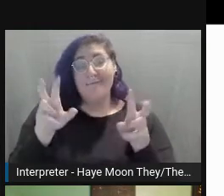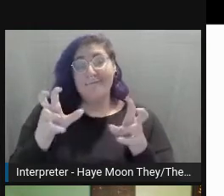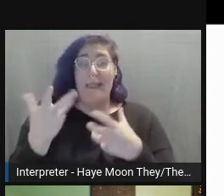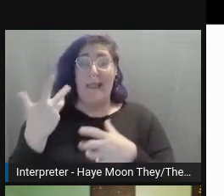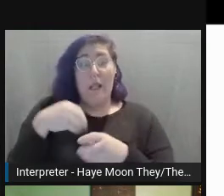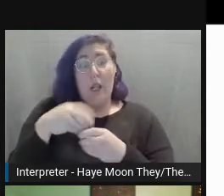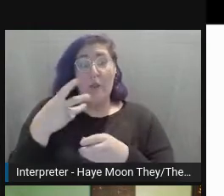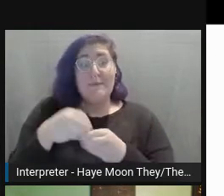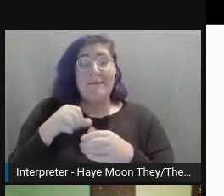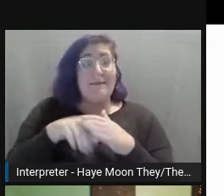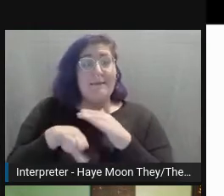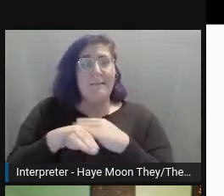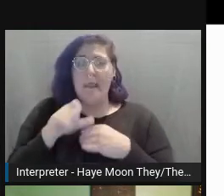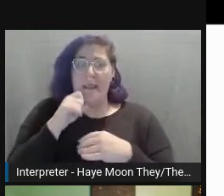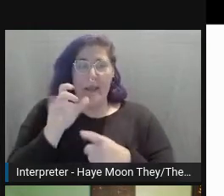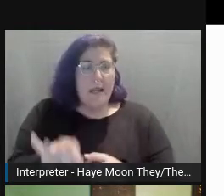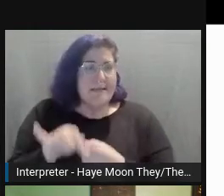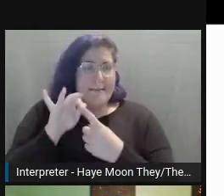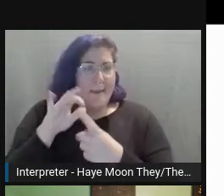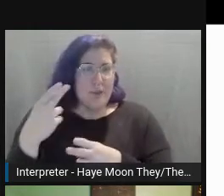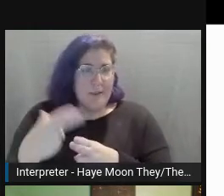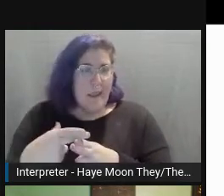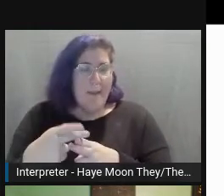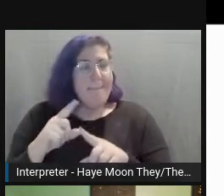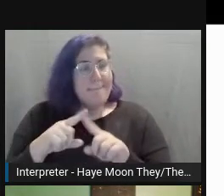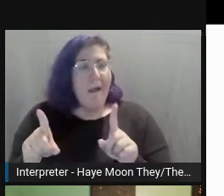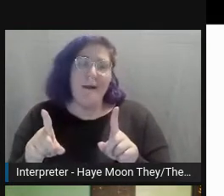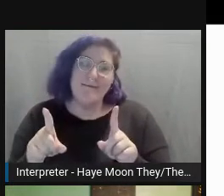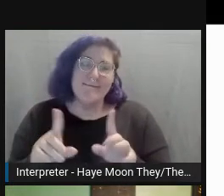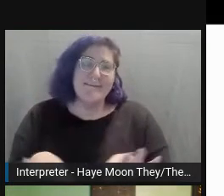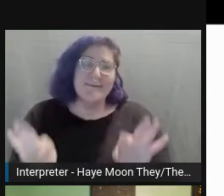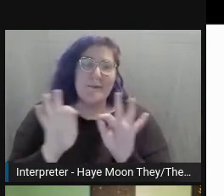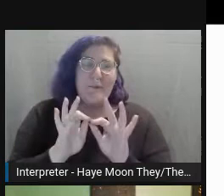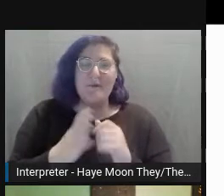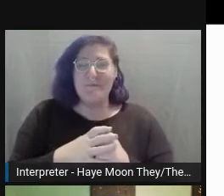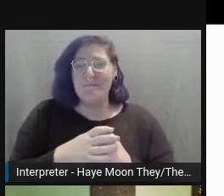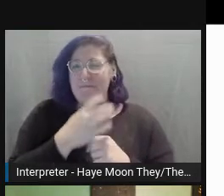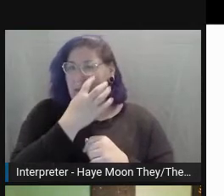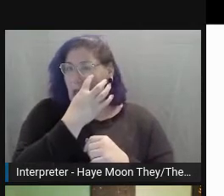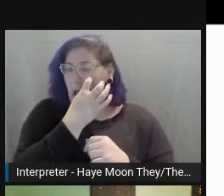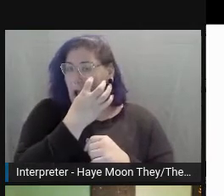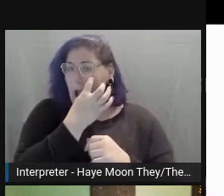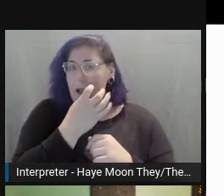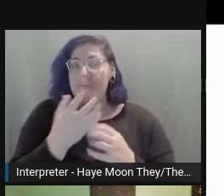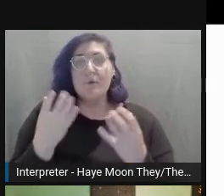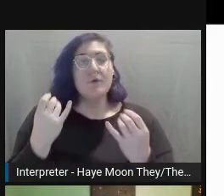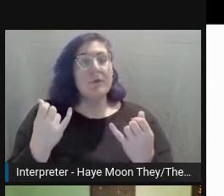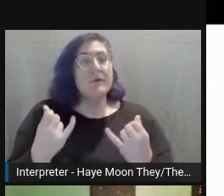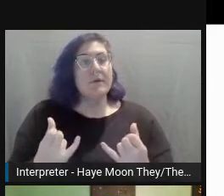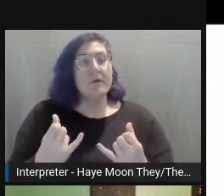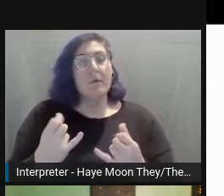Not a very unique name, but I'll keep it. [chuckles] We're going to start and we're just going to go